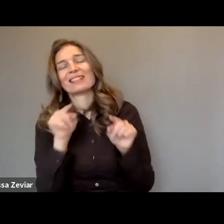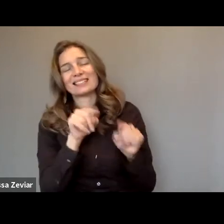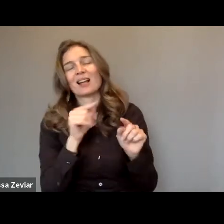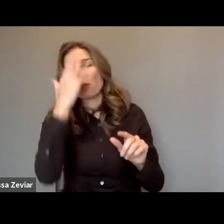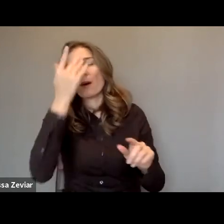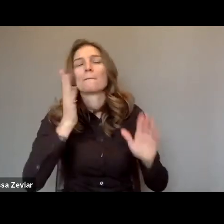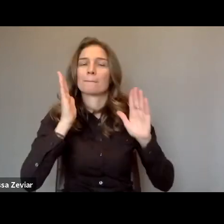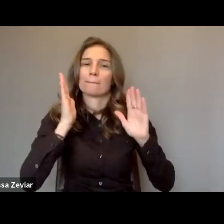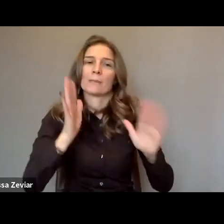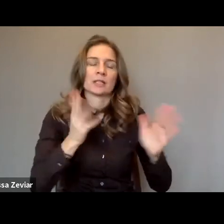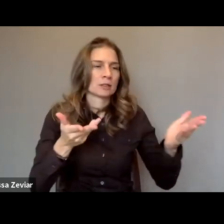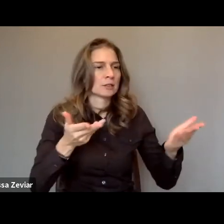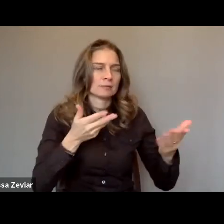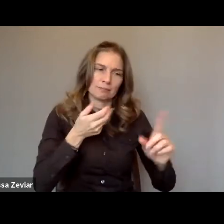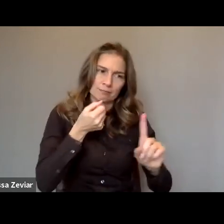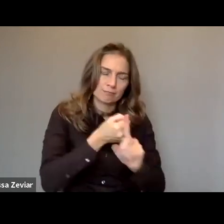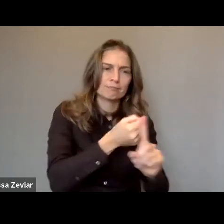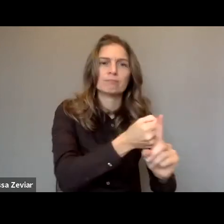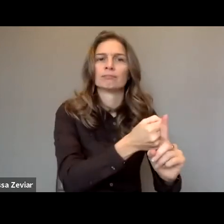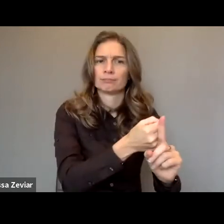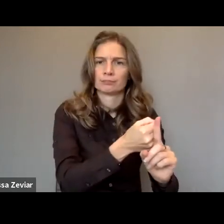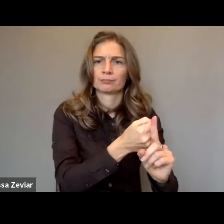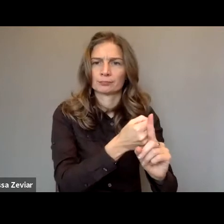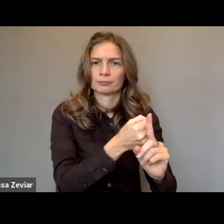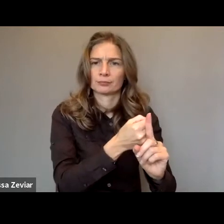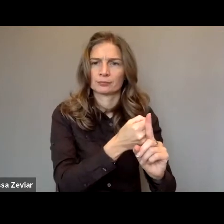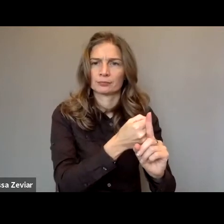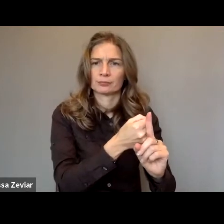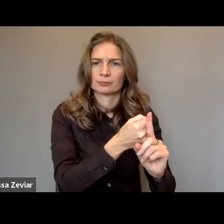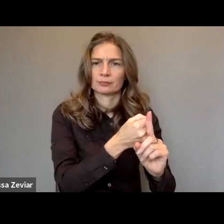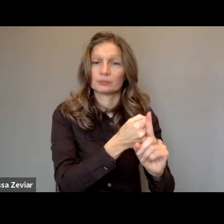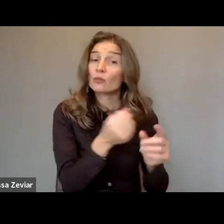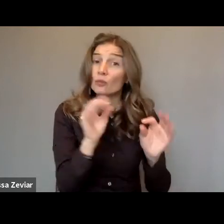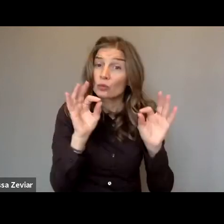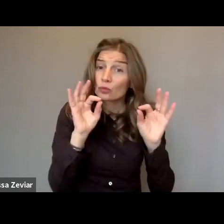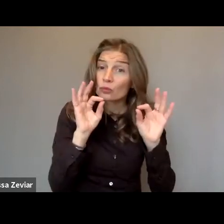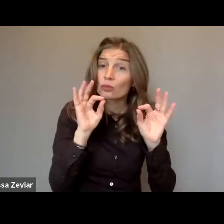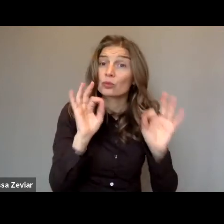And this is very simple way to consider violence against women and girls with disabilities